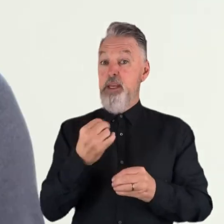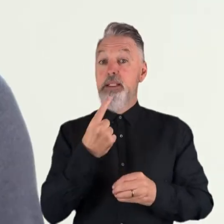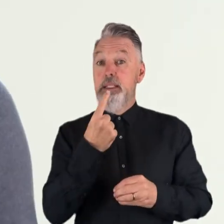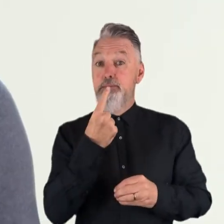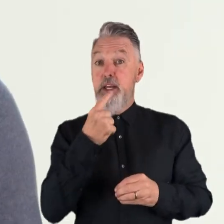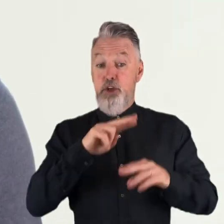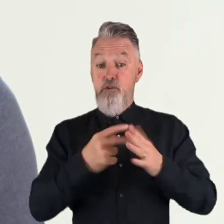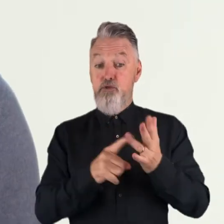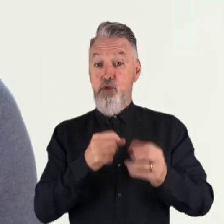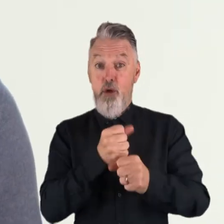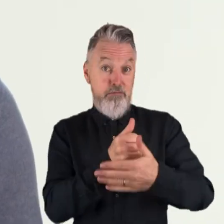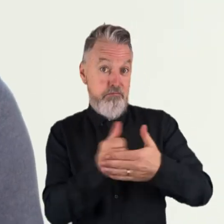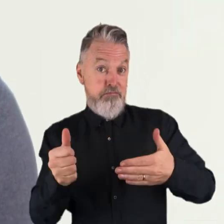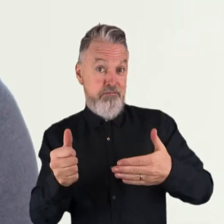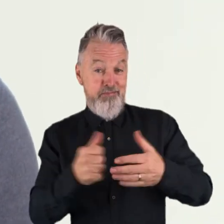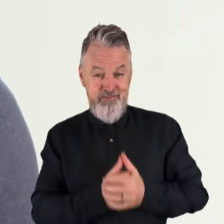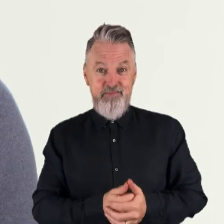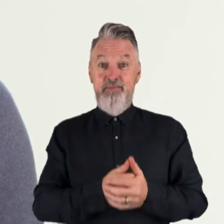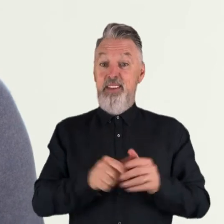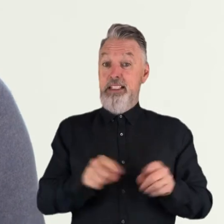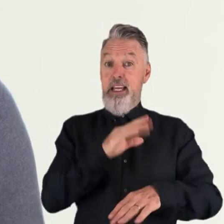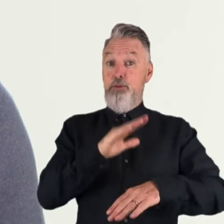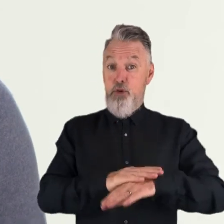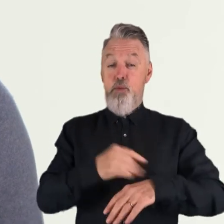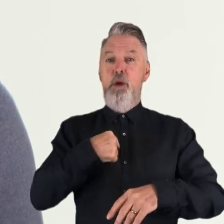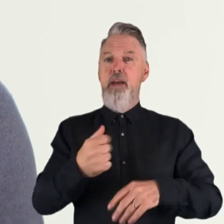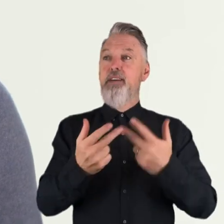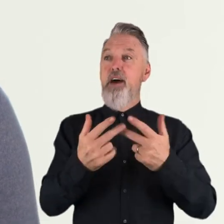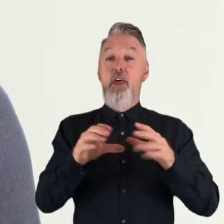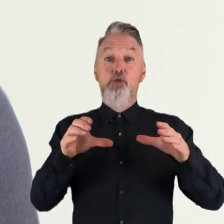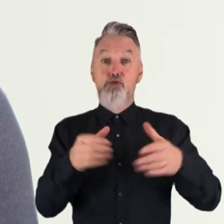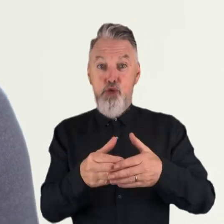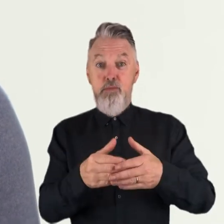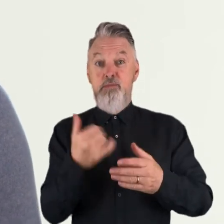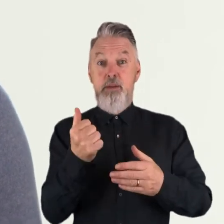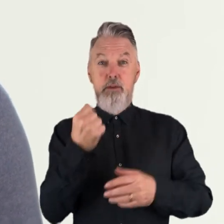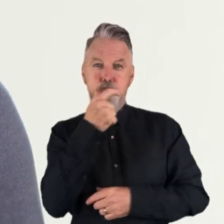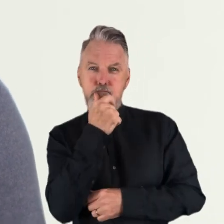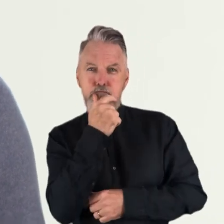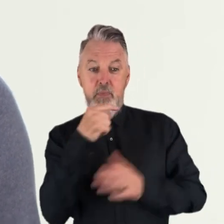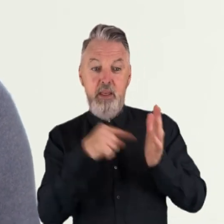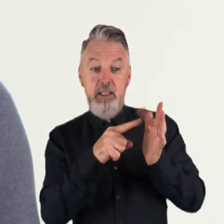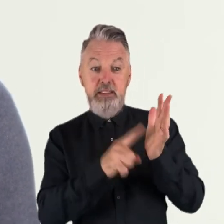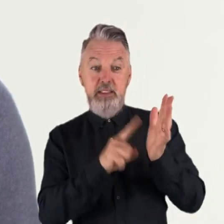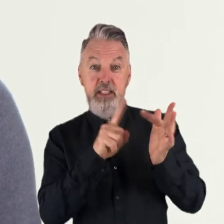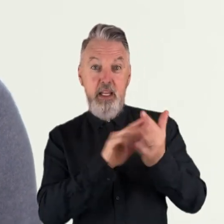During this time, we've also had interest from groups looking for effective telehealth solutions. As a digital platform,